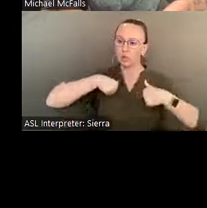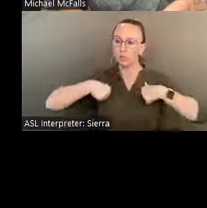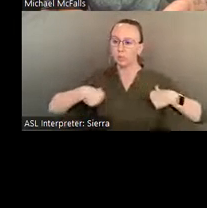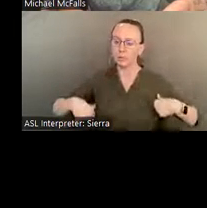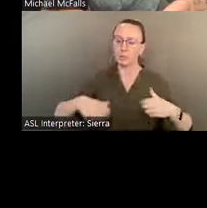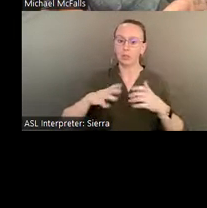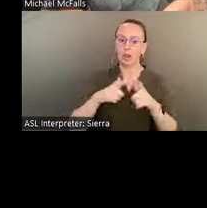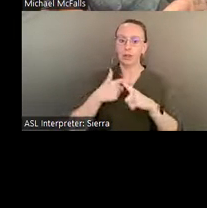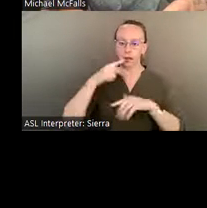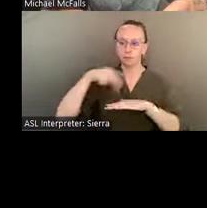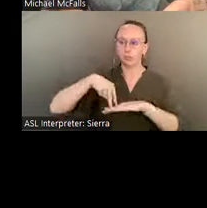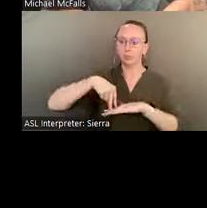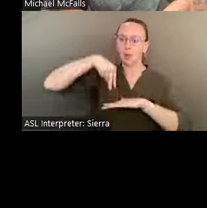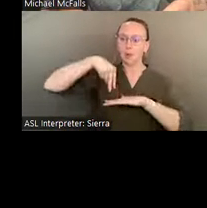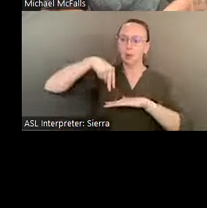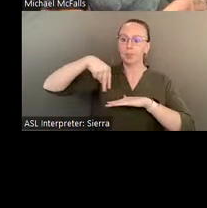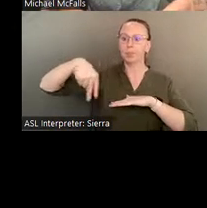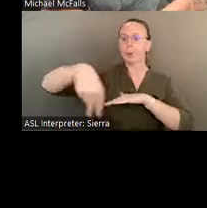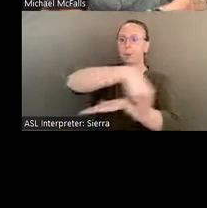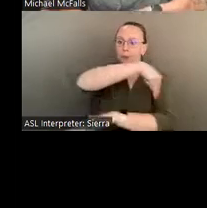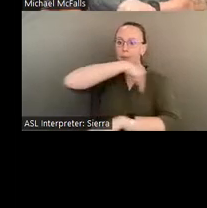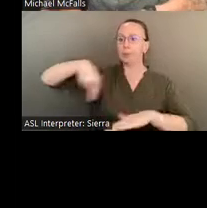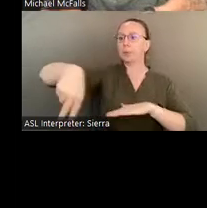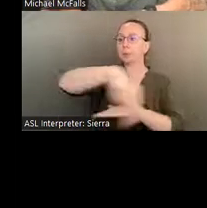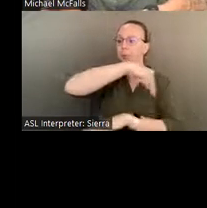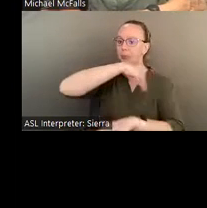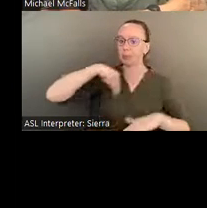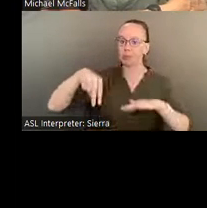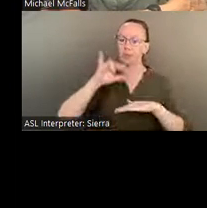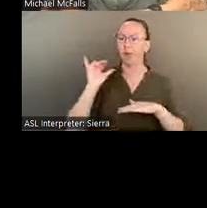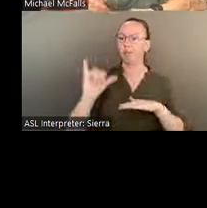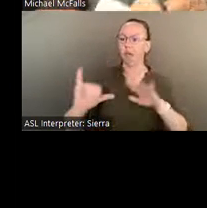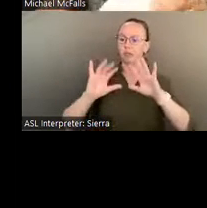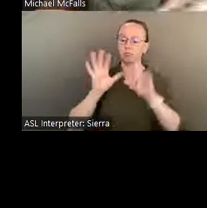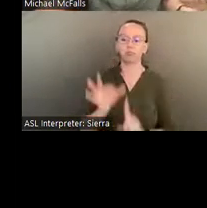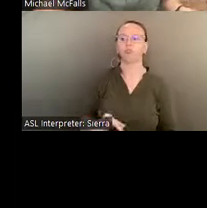yourself around in this utopian universe that Eddie called Pasaquan.